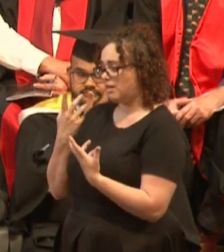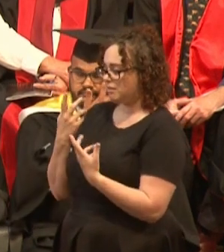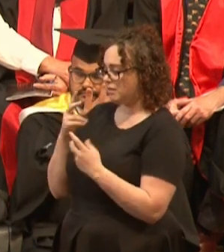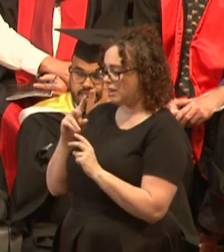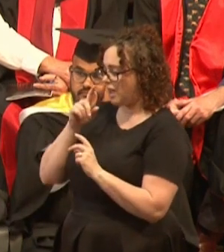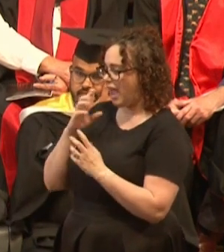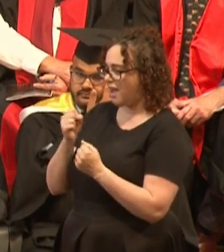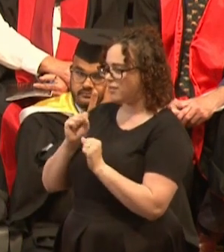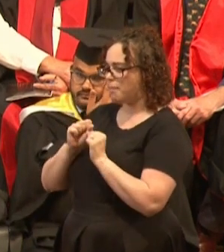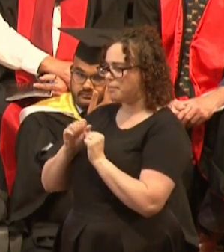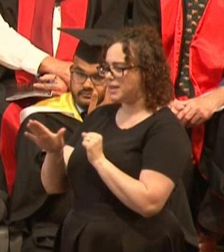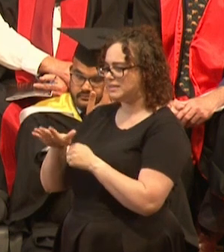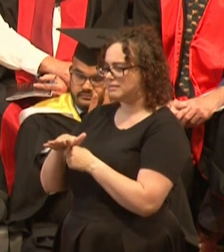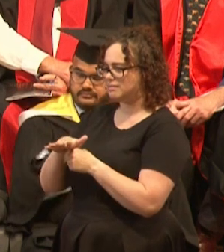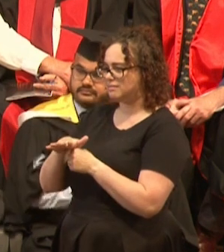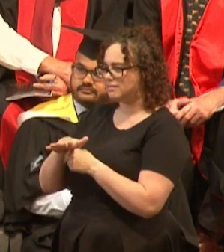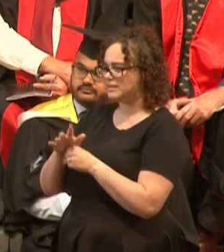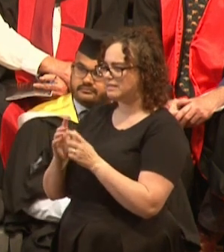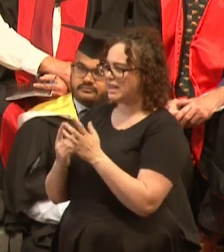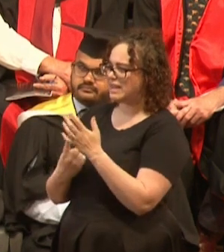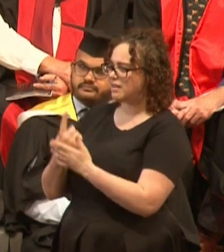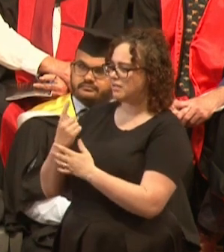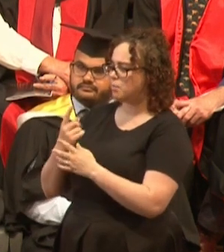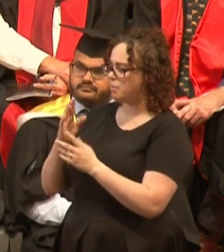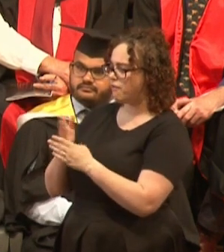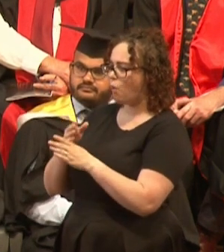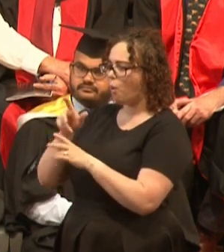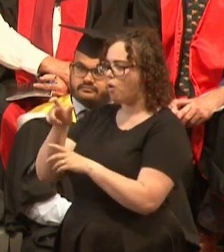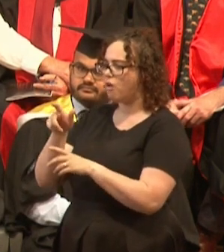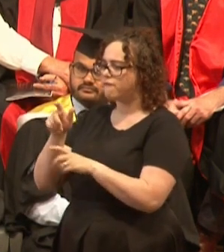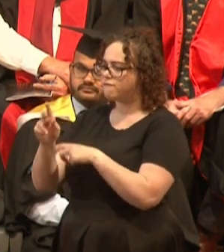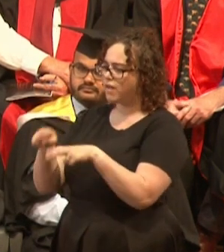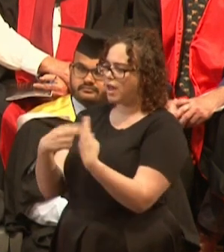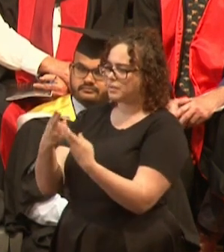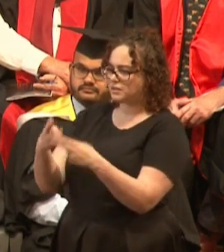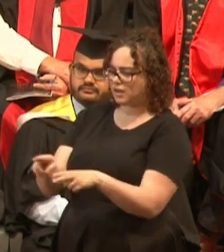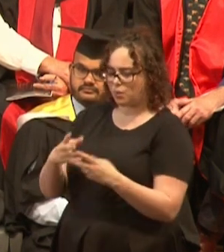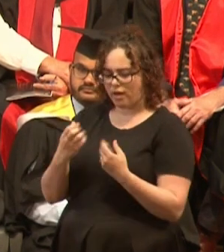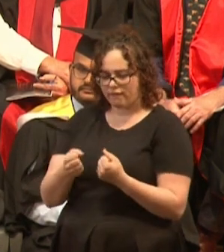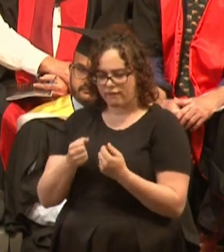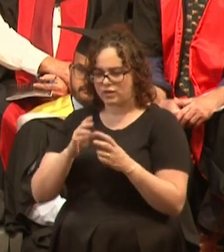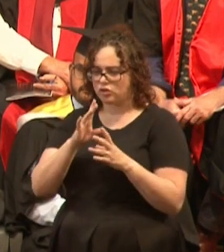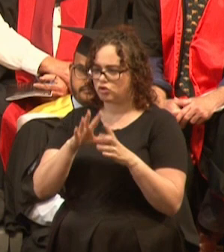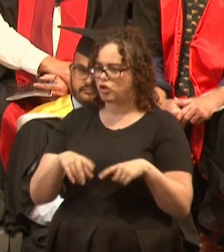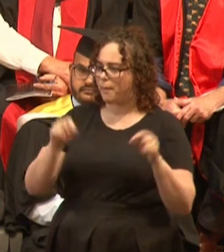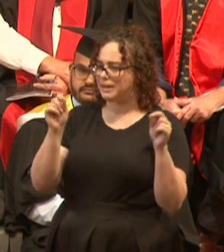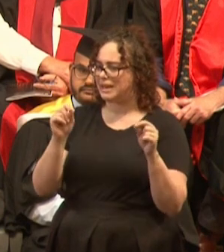there's been politicians and executives, there's been families and retirees, Japanese film crews, and kids' shows coming out,